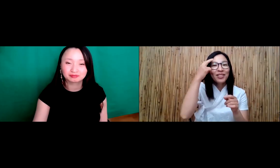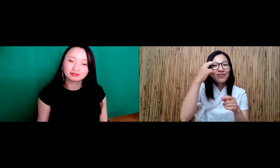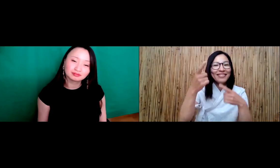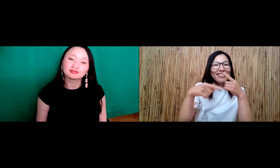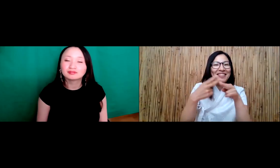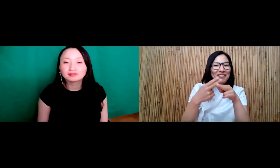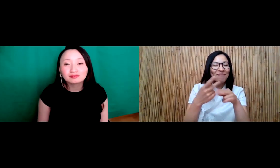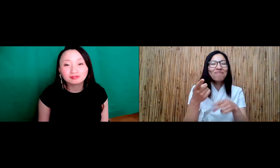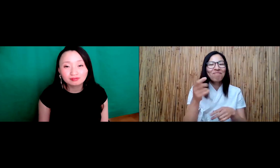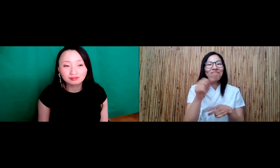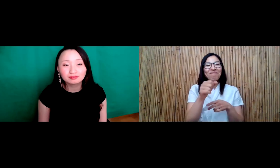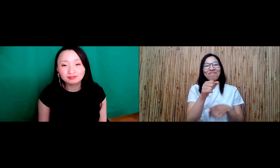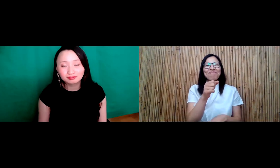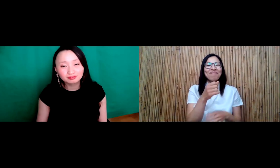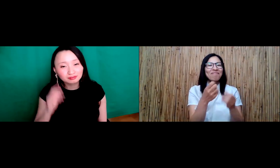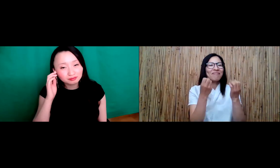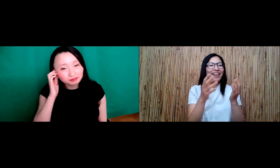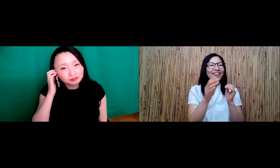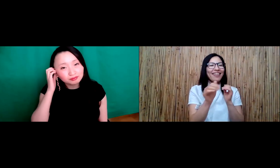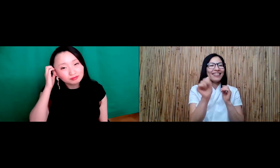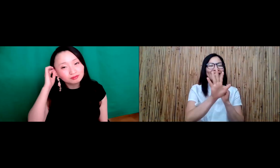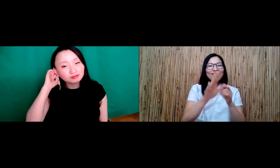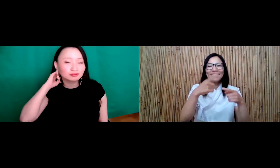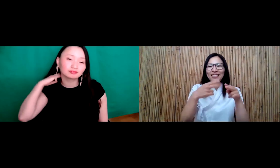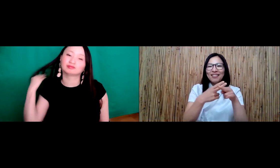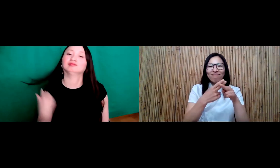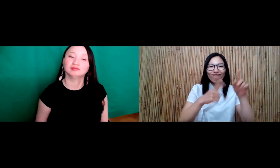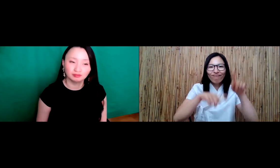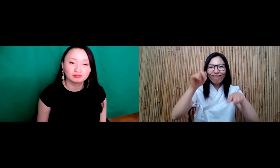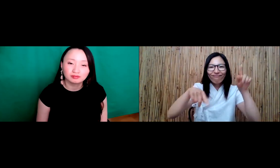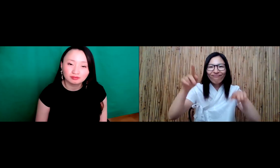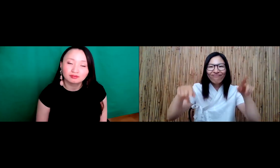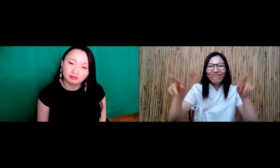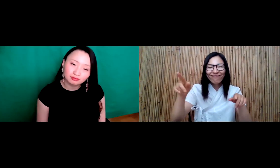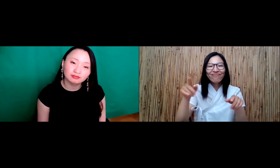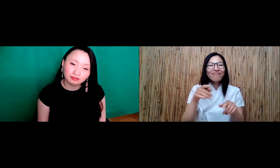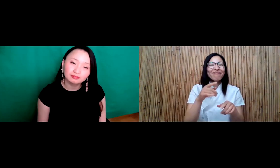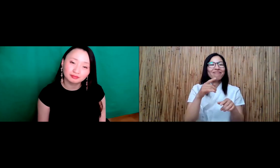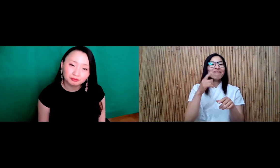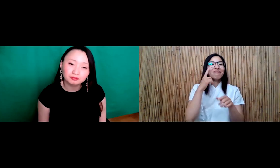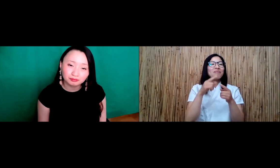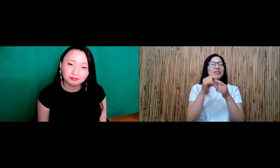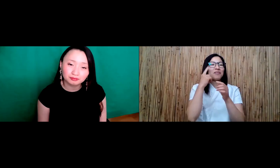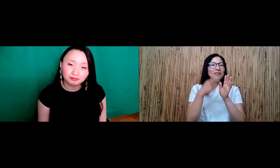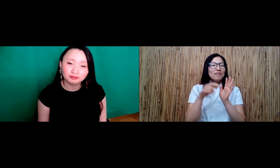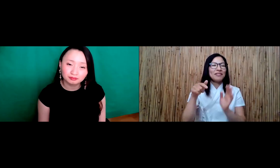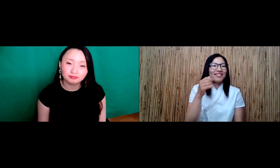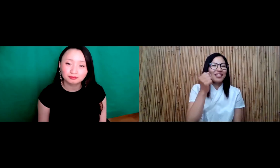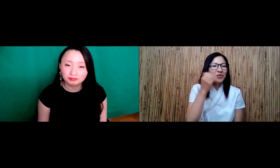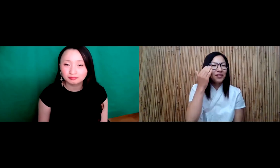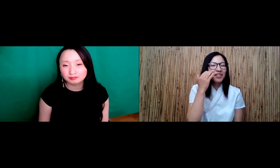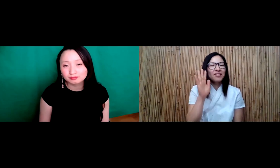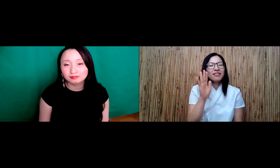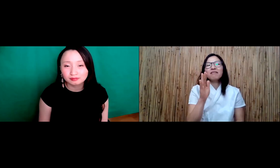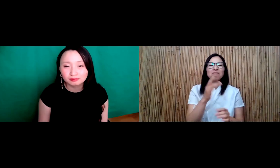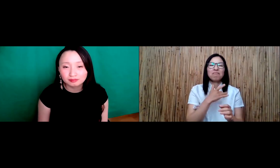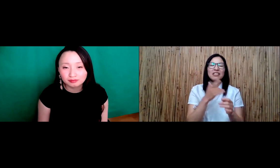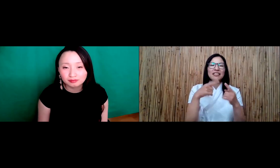Oh yeah, I wanted to just add to this conversation about sign names